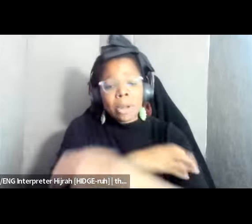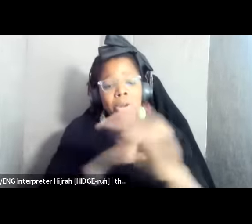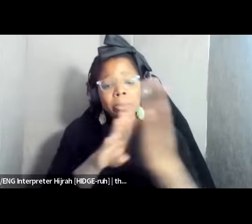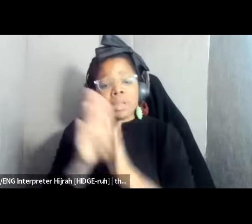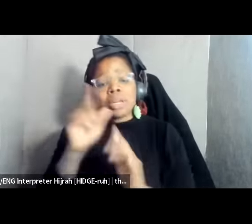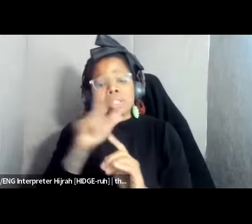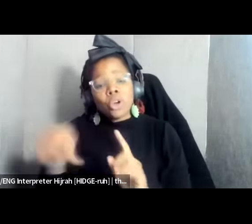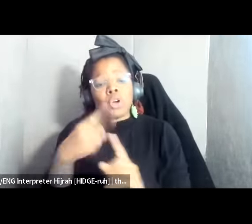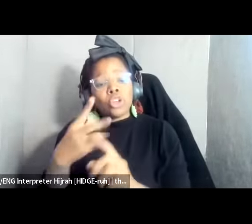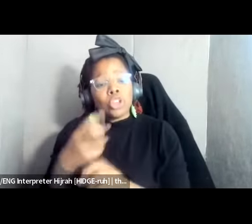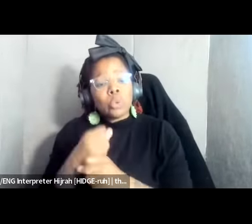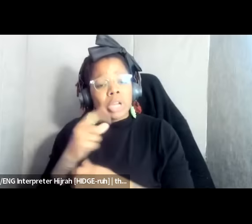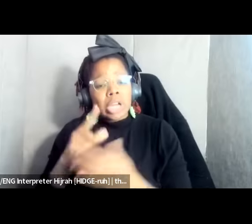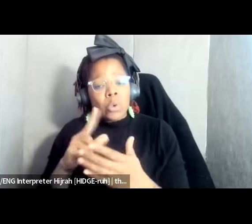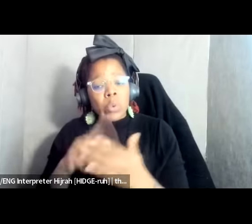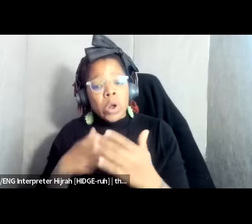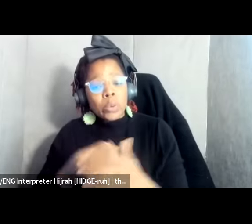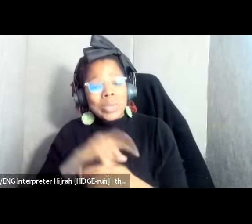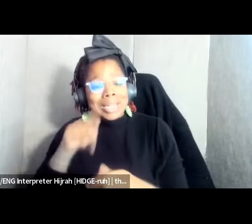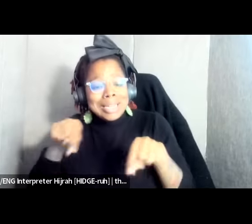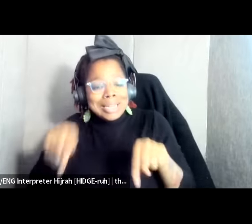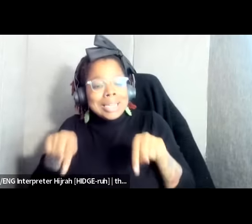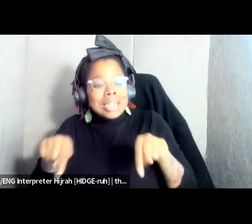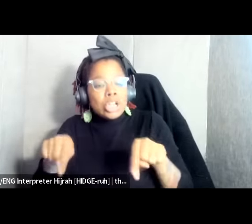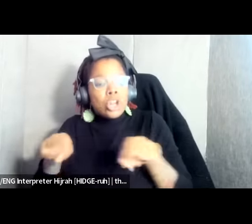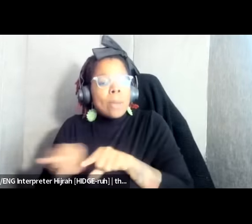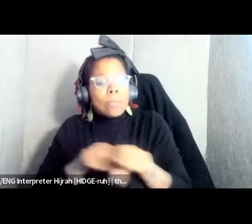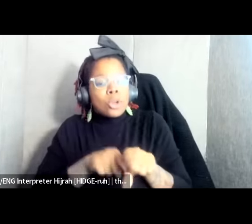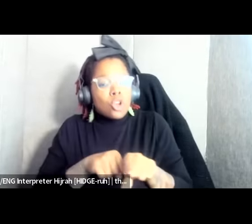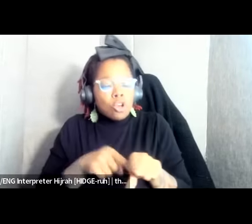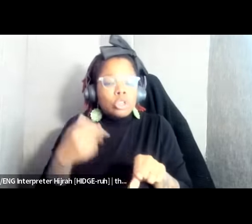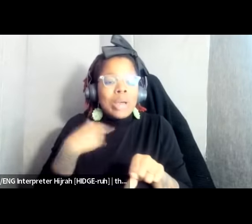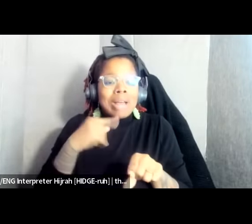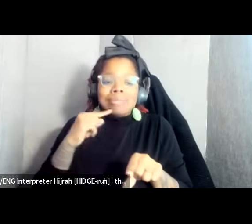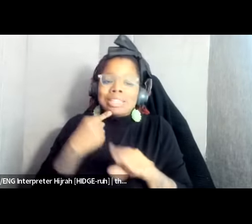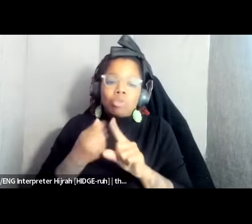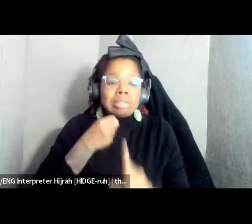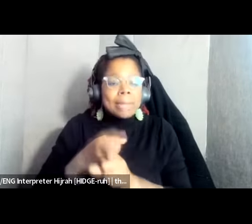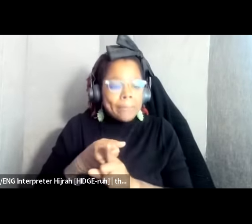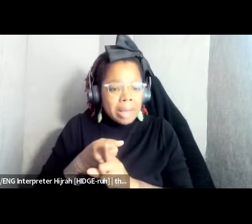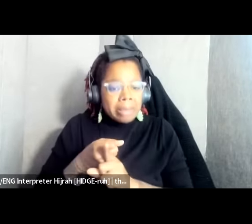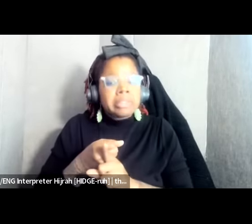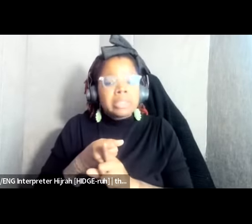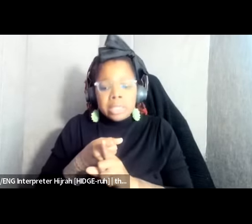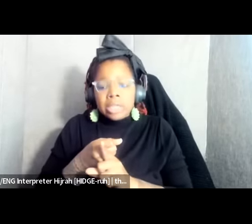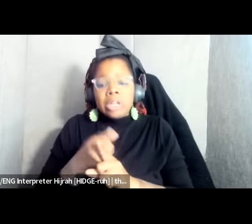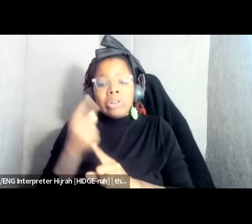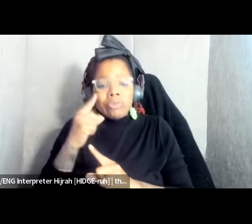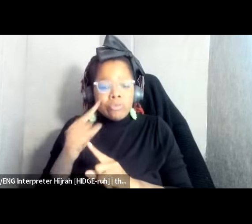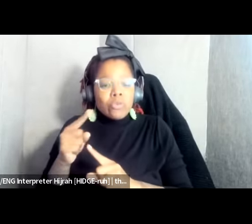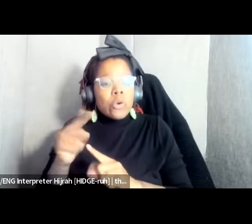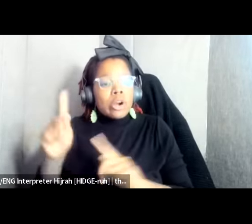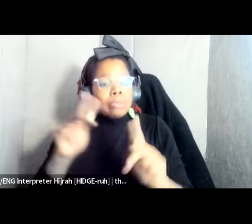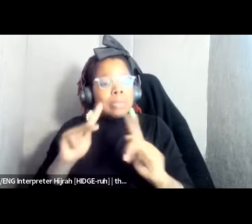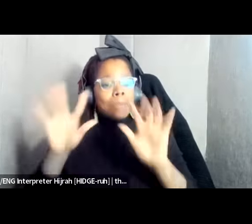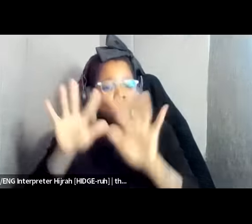for where we live but also has uh grave impacts for um for comrades abroad and I think that we